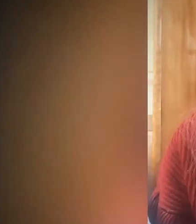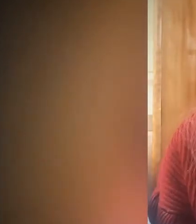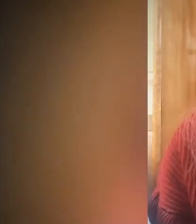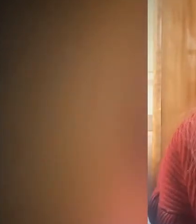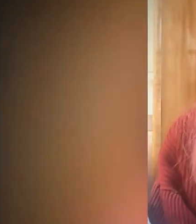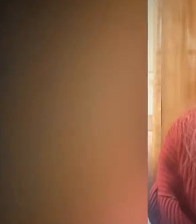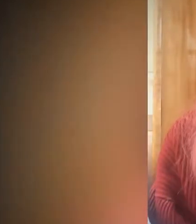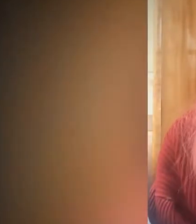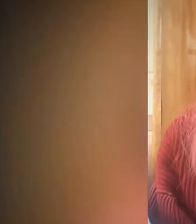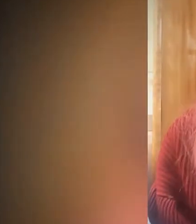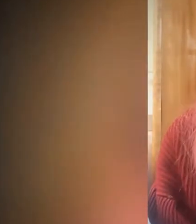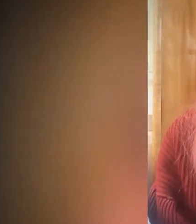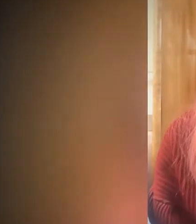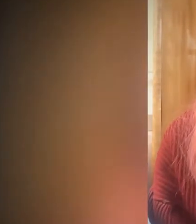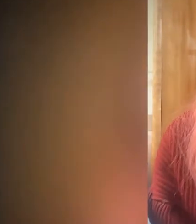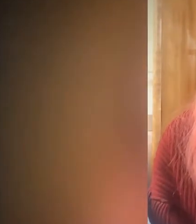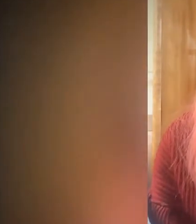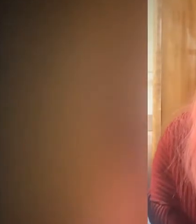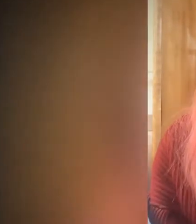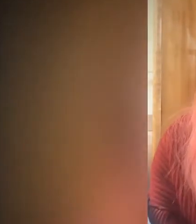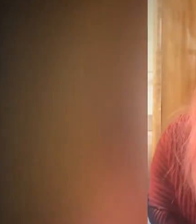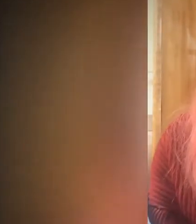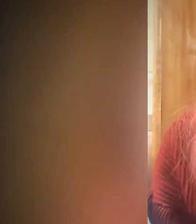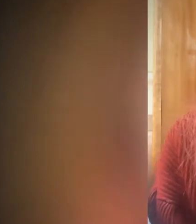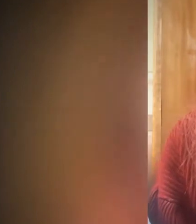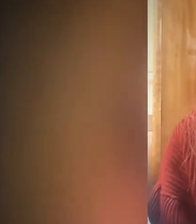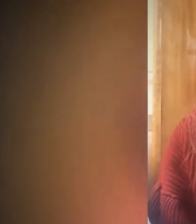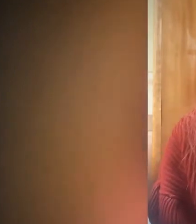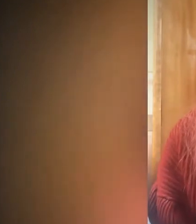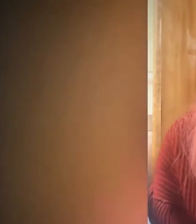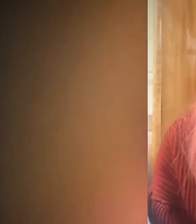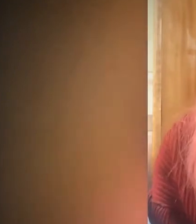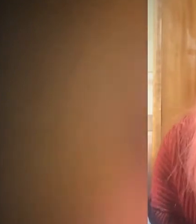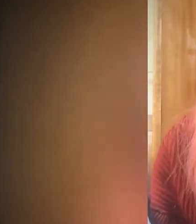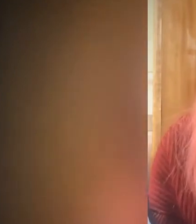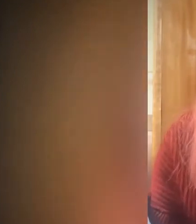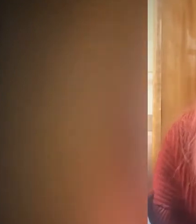hence as citizens of these globe, well aware of the current situation,